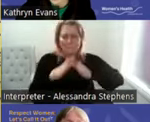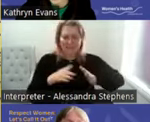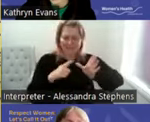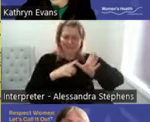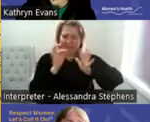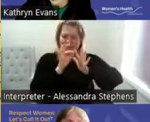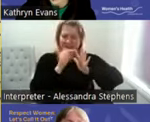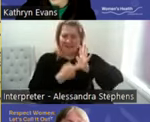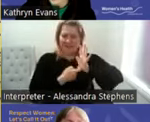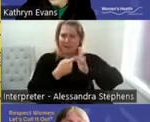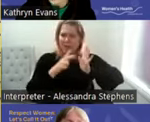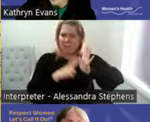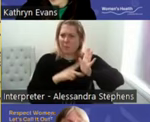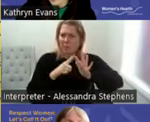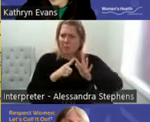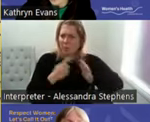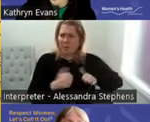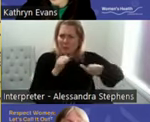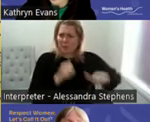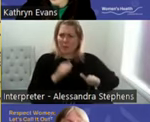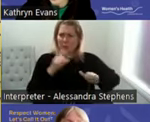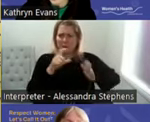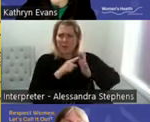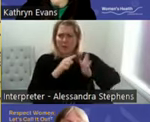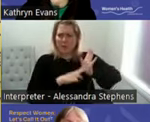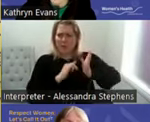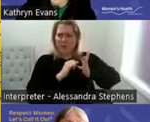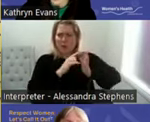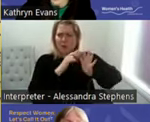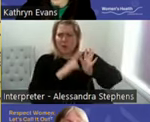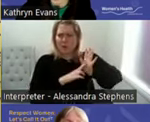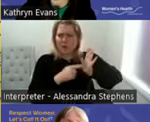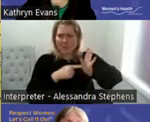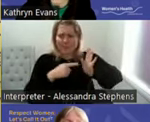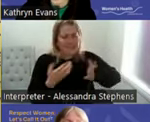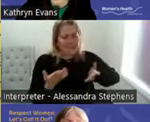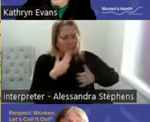that condones violence against women and does not respect informed consent or informed decline.